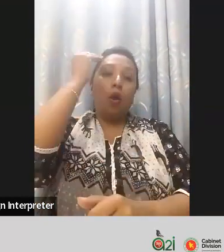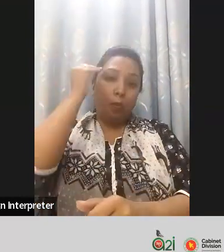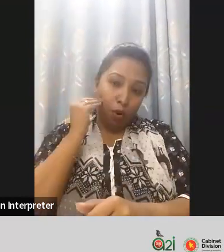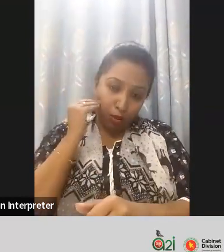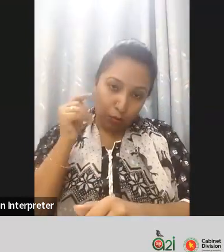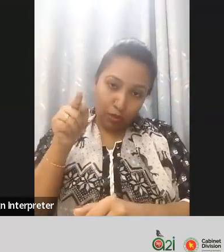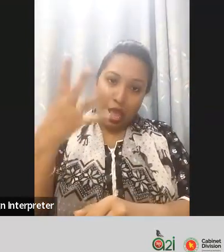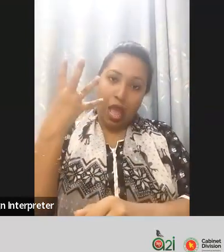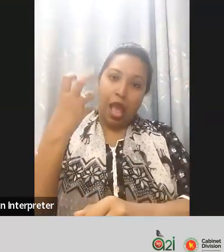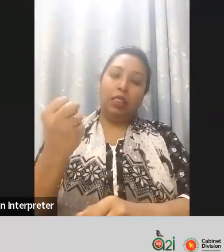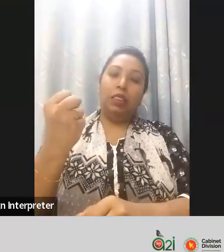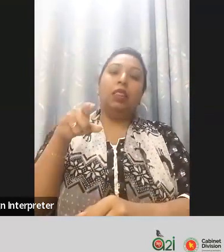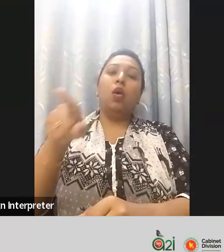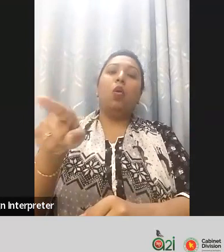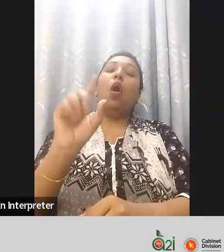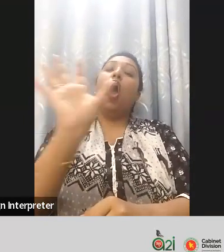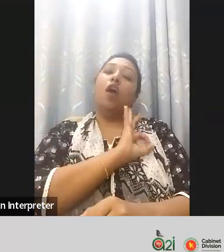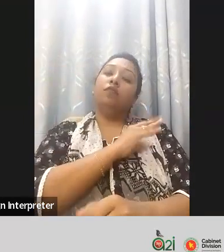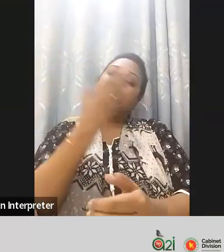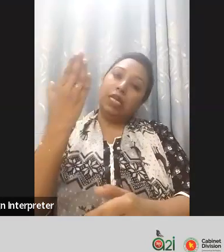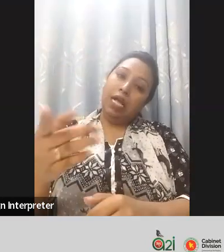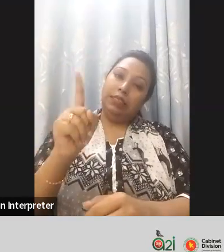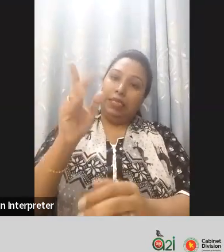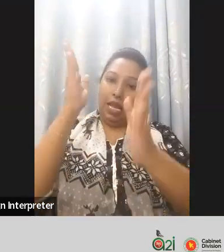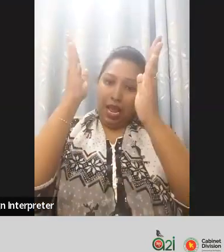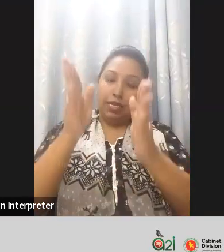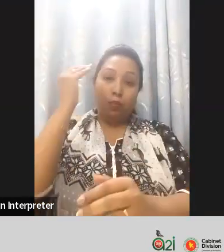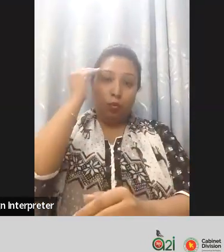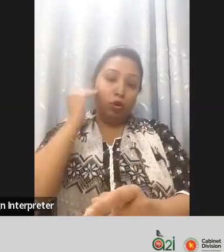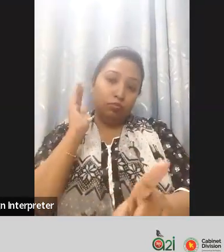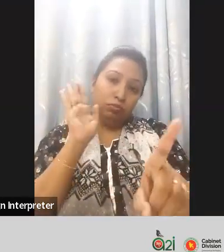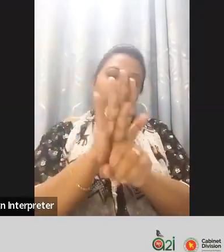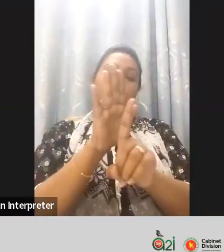ensuring all the rights of the people with disability. There's the social welfare Ministry